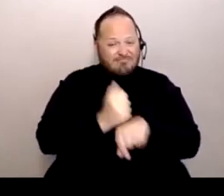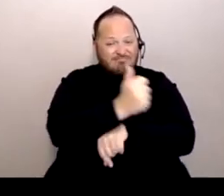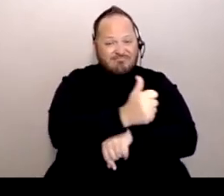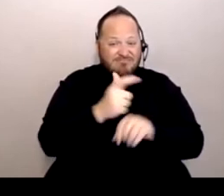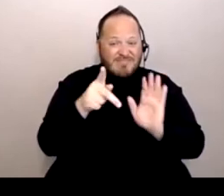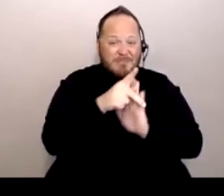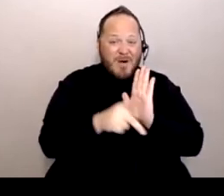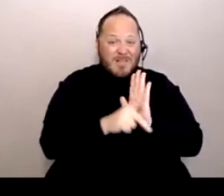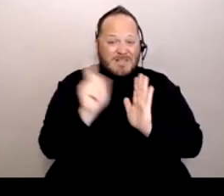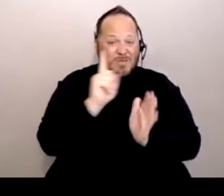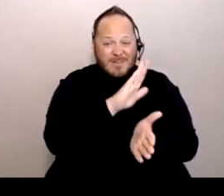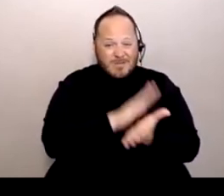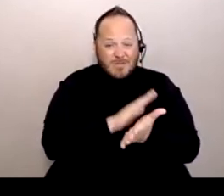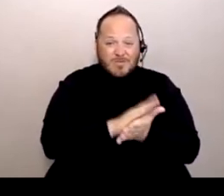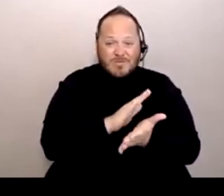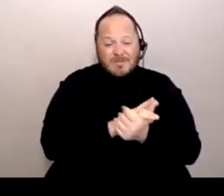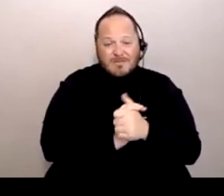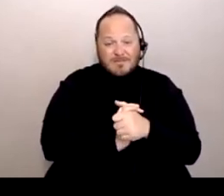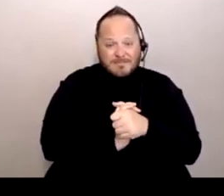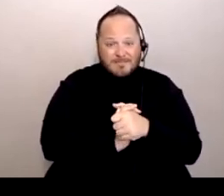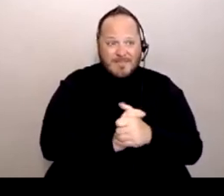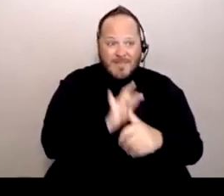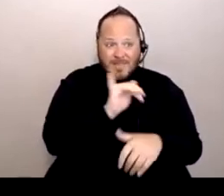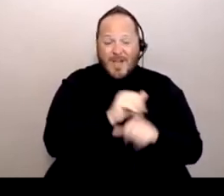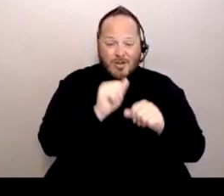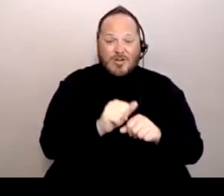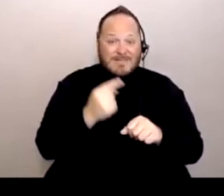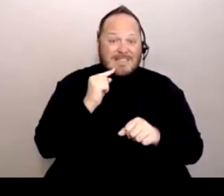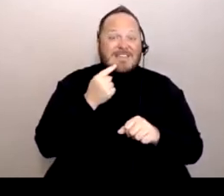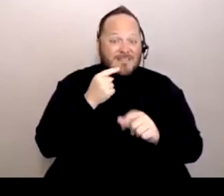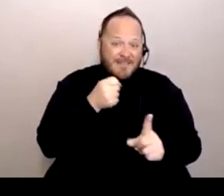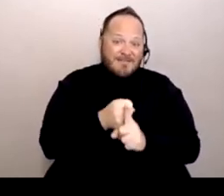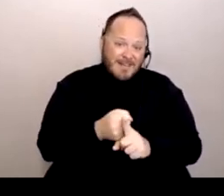So that could have really significantly affected us. I'm very fortunate.